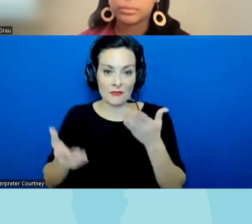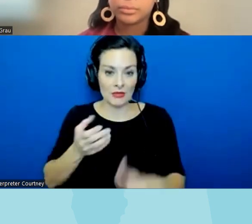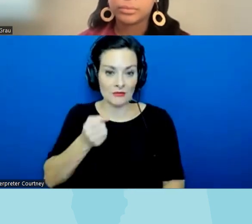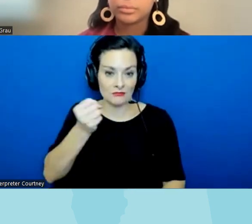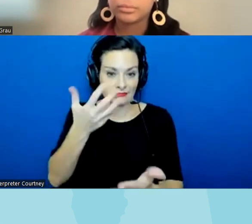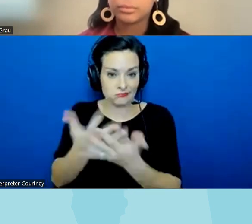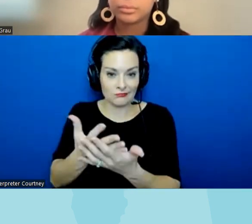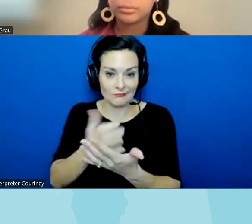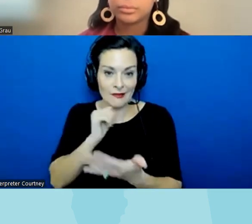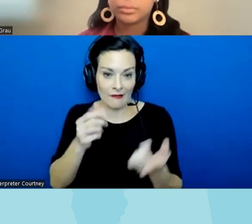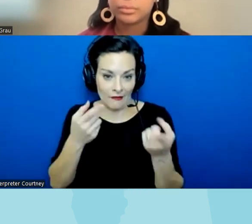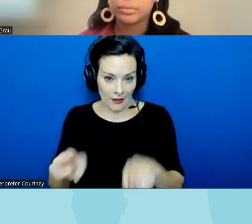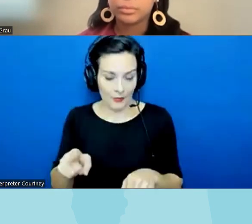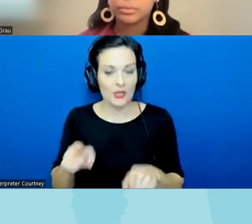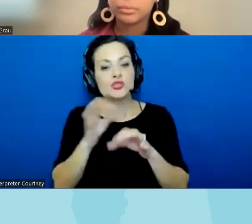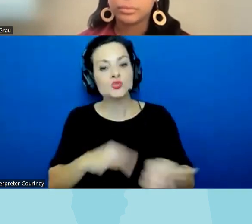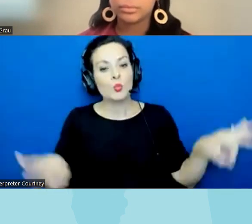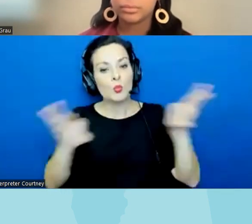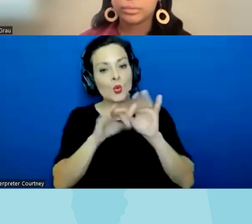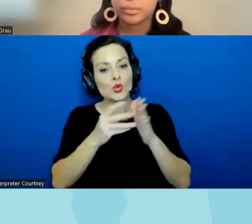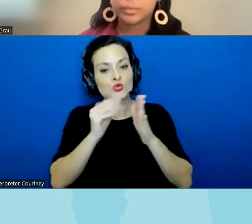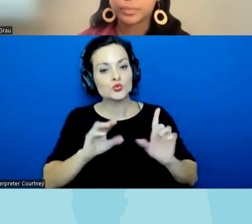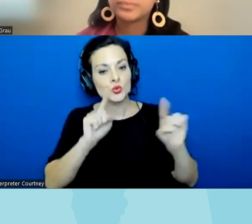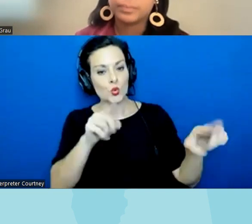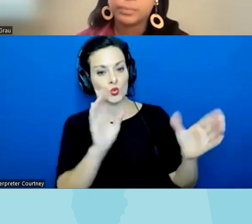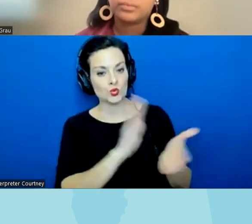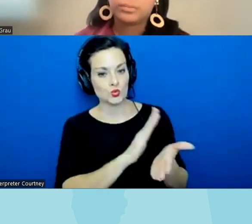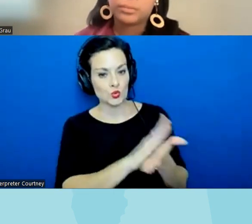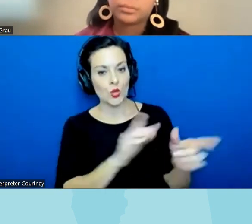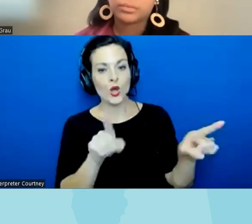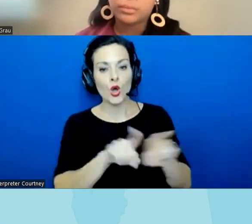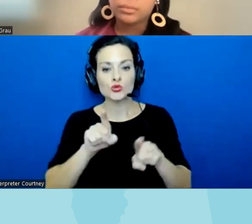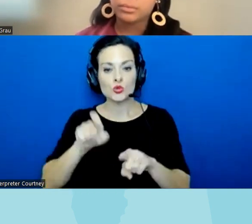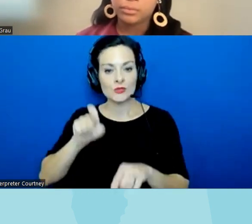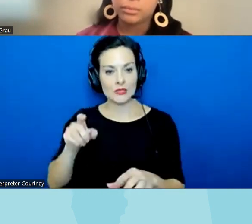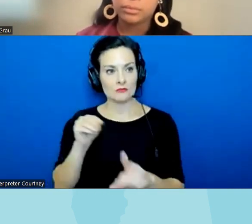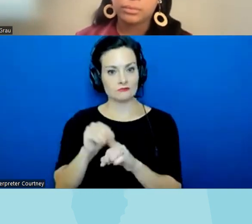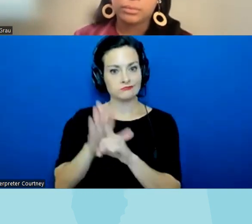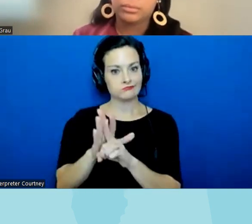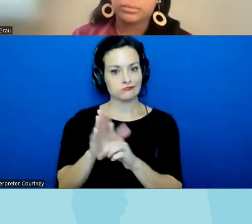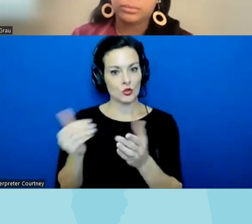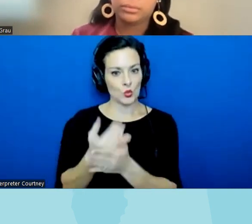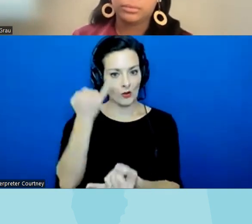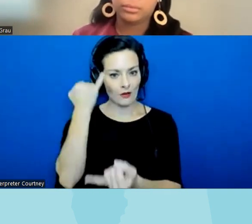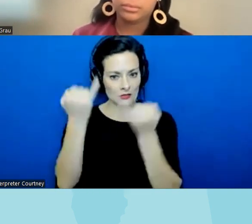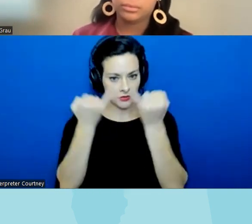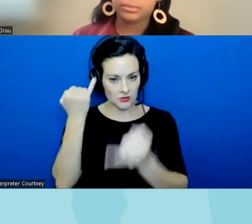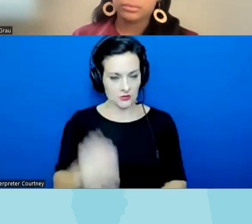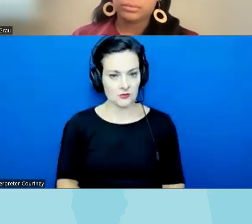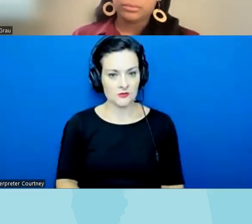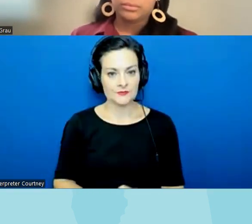be in school but that they have access uh and exposure to ideas and um we've made some uh